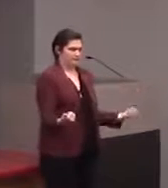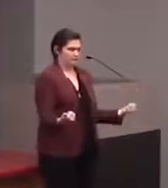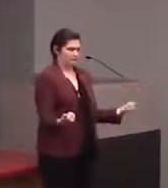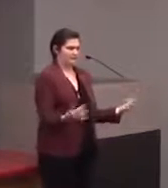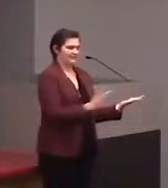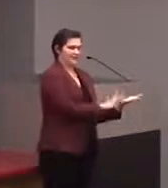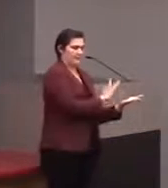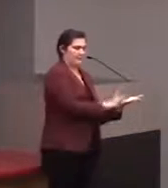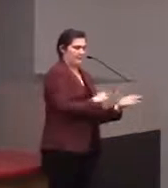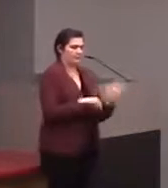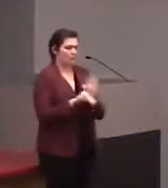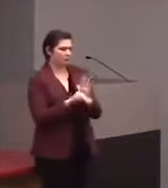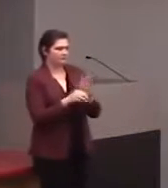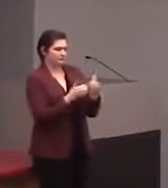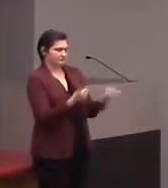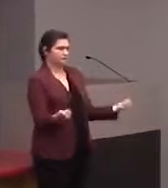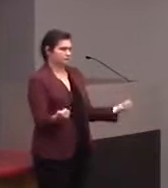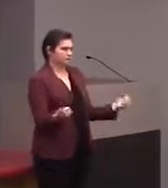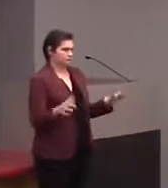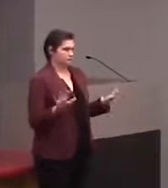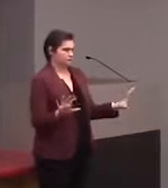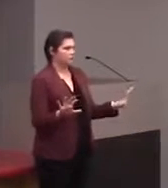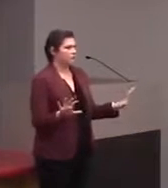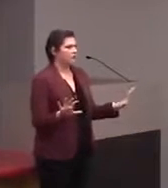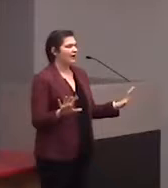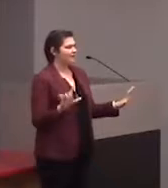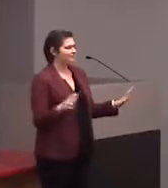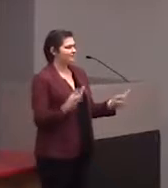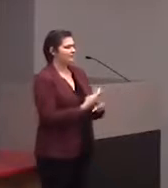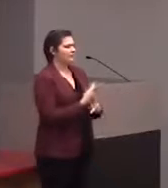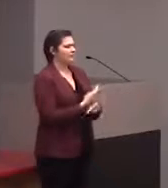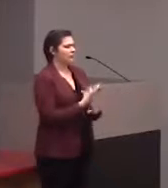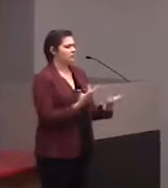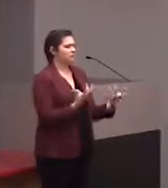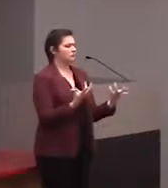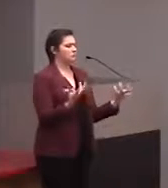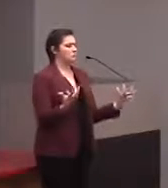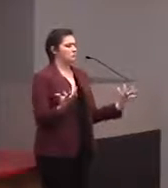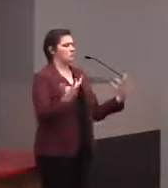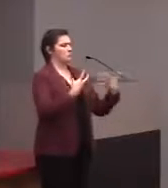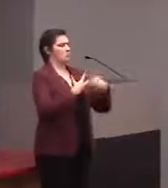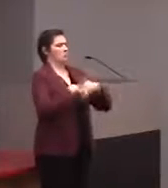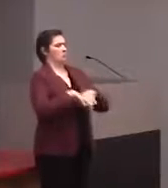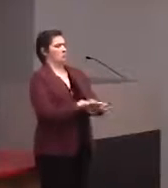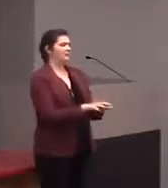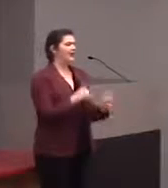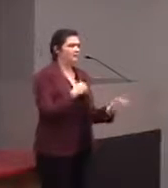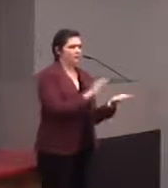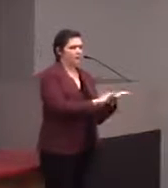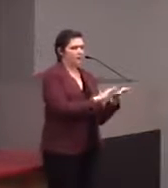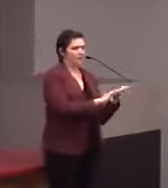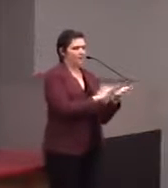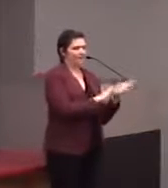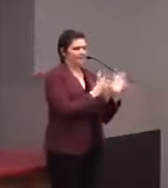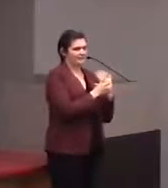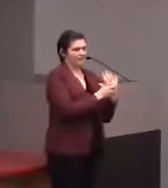[Audience Member] Stand alone. What was that? Stand alone, yeah. So we'd have to figure out some way of piping it into the braille display, like figuring